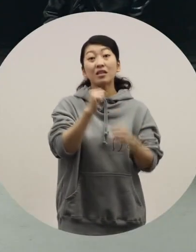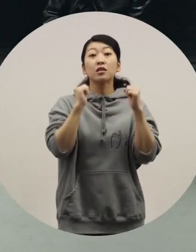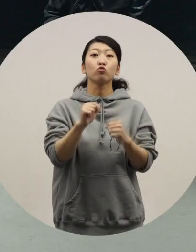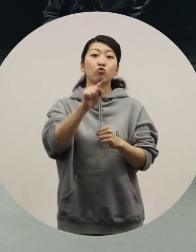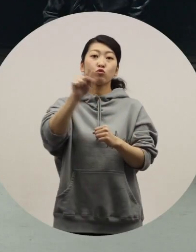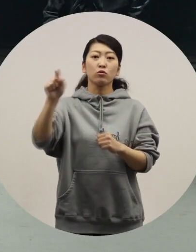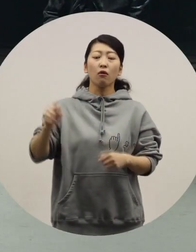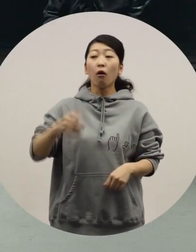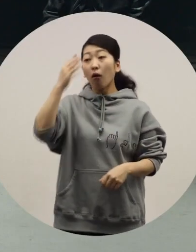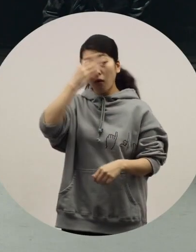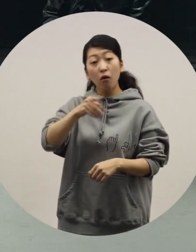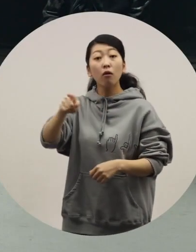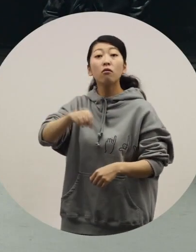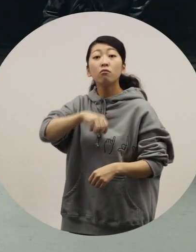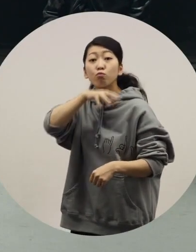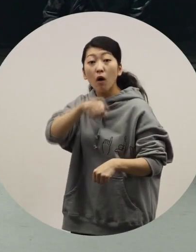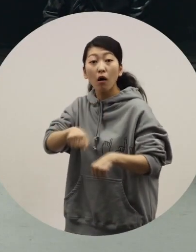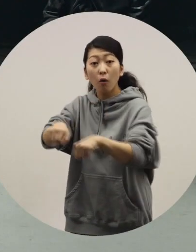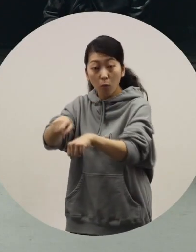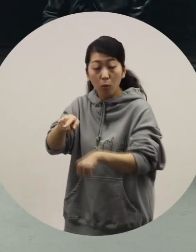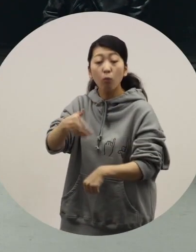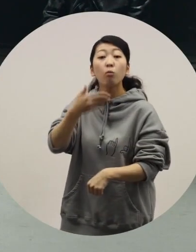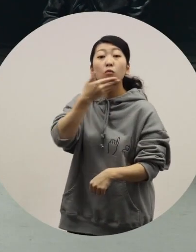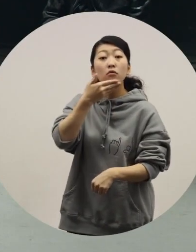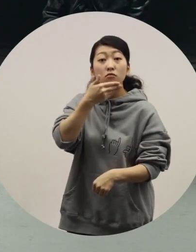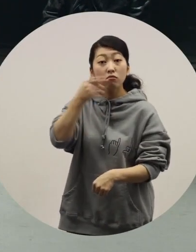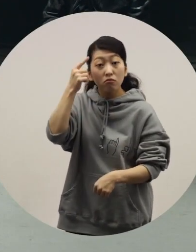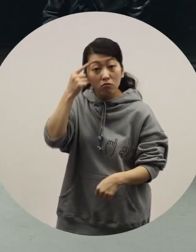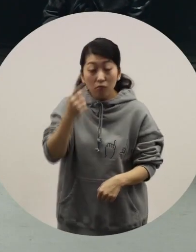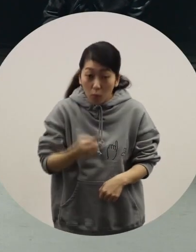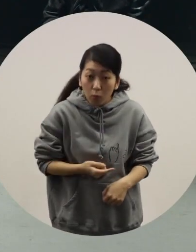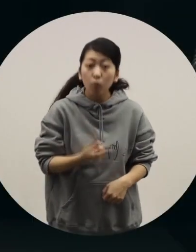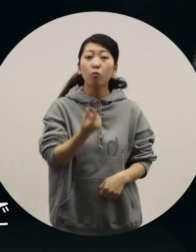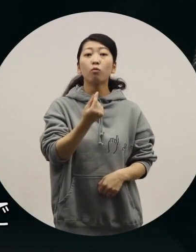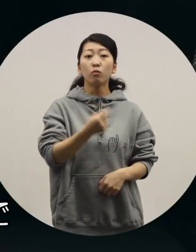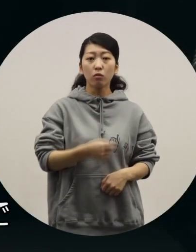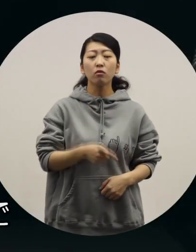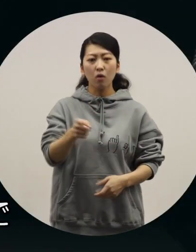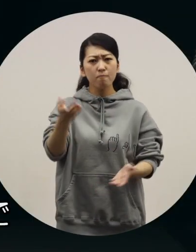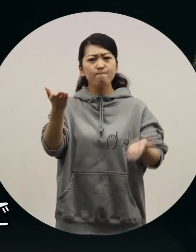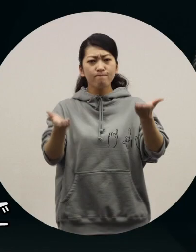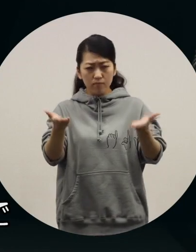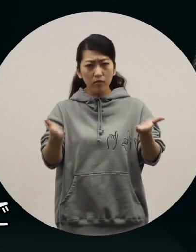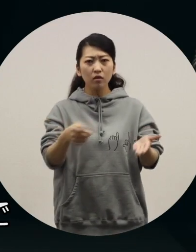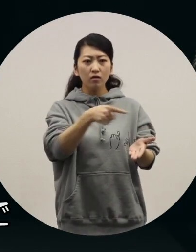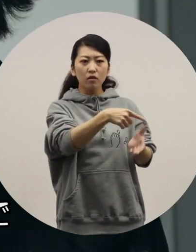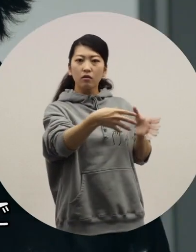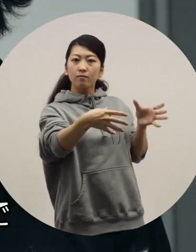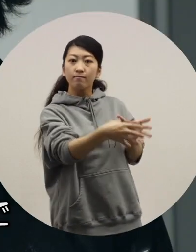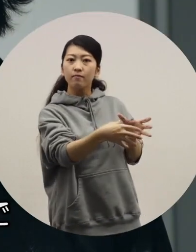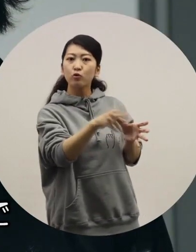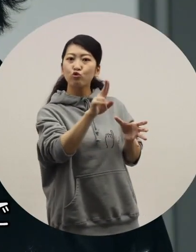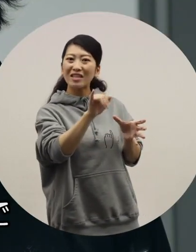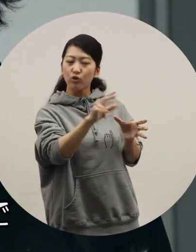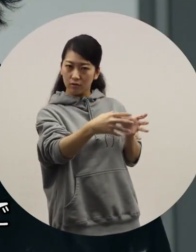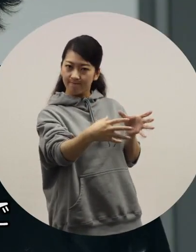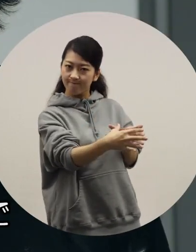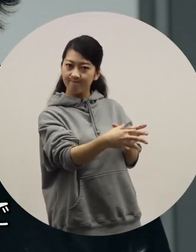[Ochiai] I see. Those are convenient as well. [Toriyama] That's right. Compared to them, a WHILL device is much more compact.